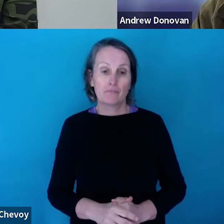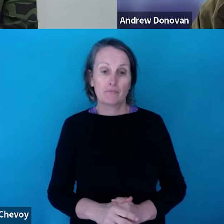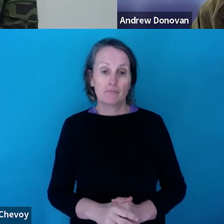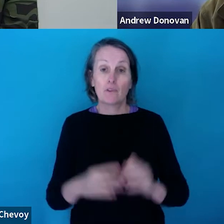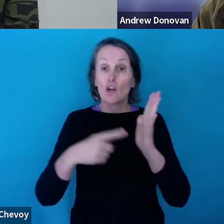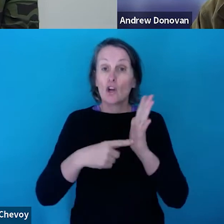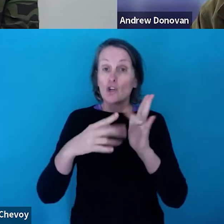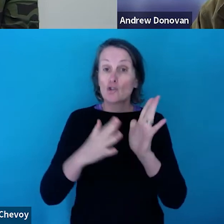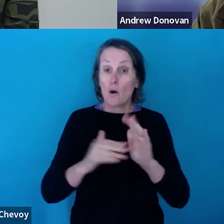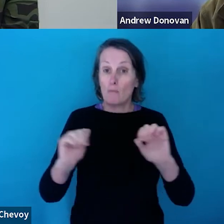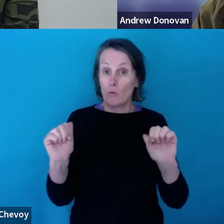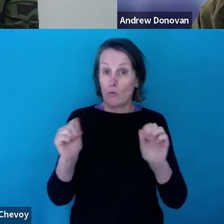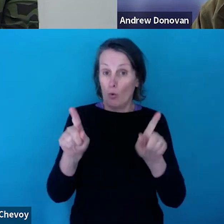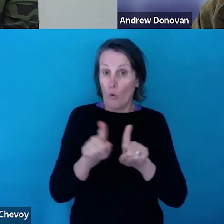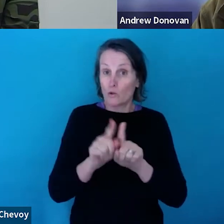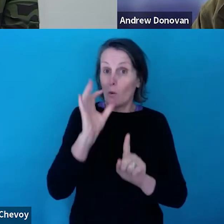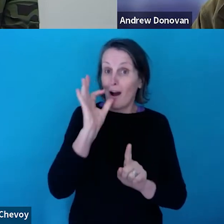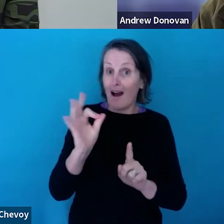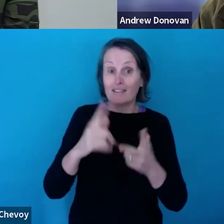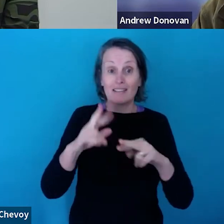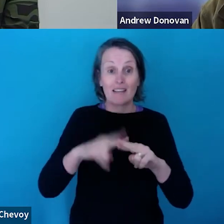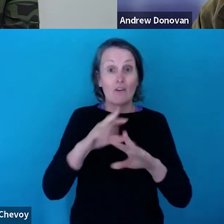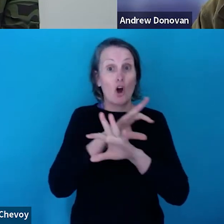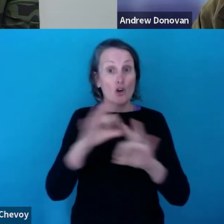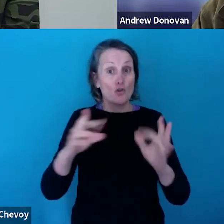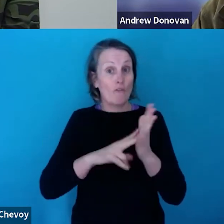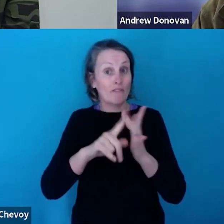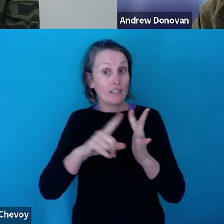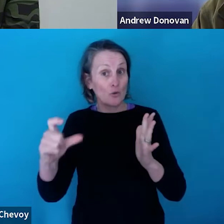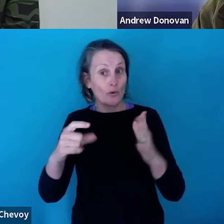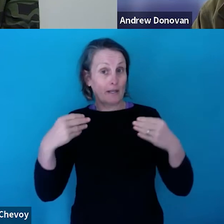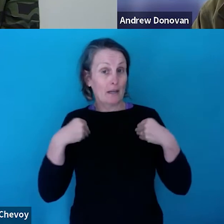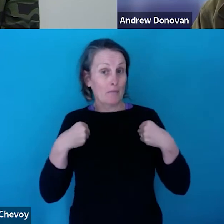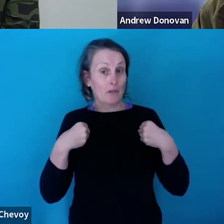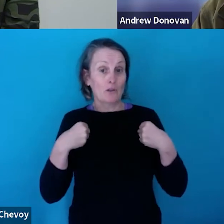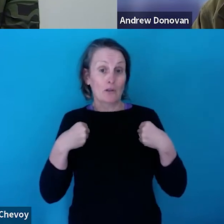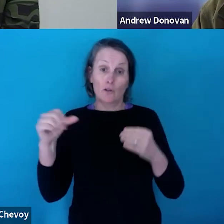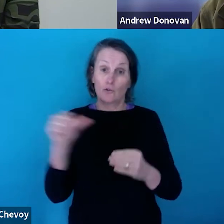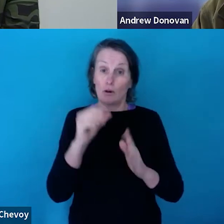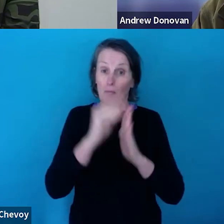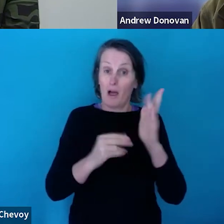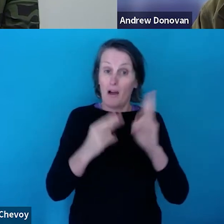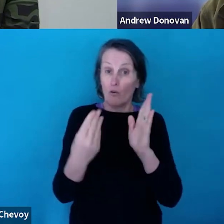this question "should a non-Victorian company apply for funding to directly assist Victorian circus students,